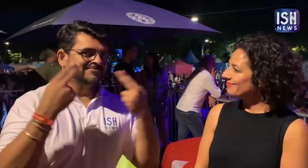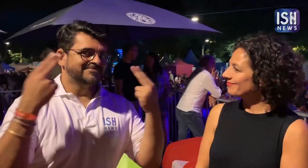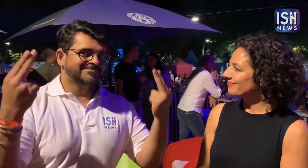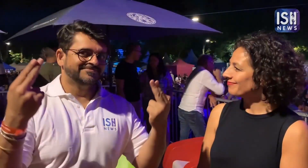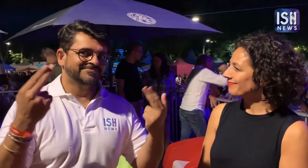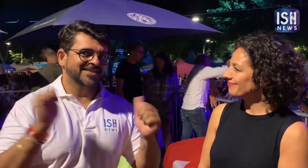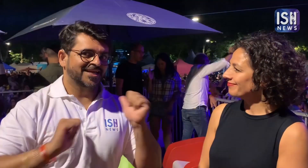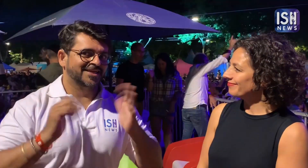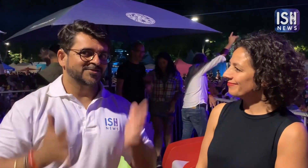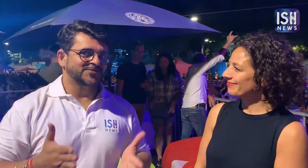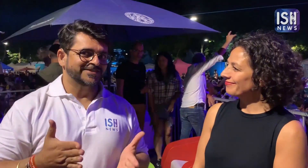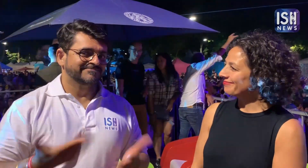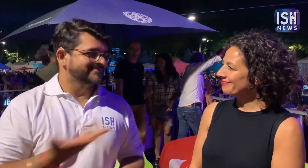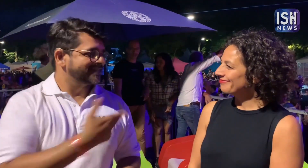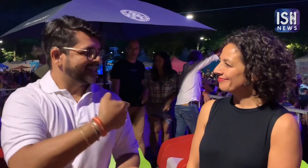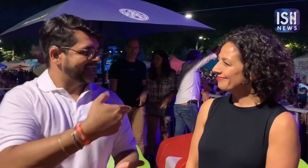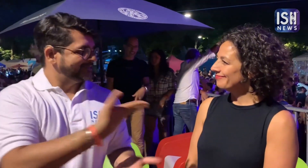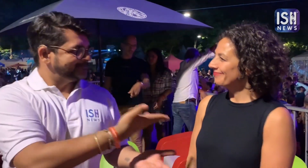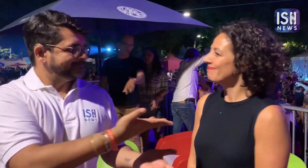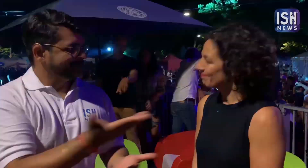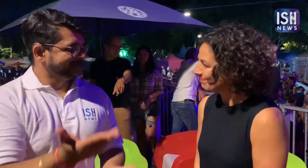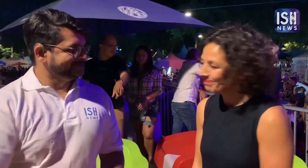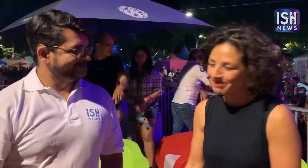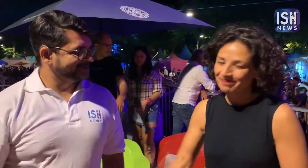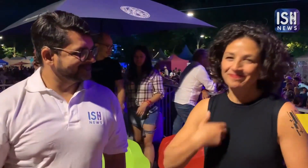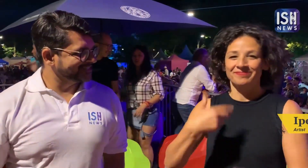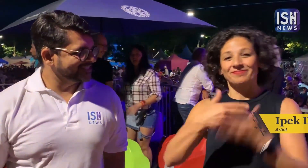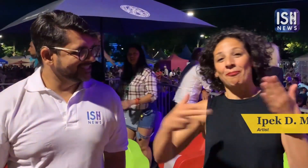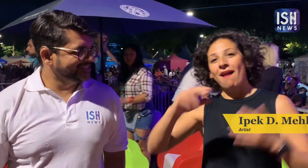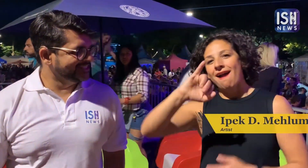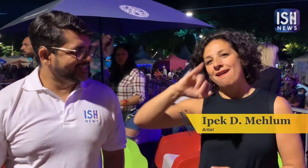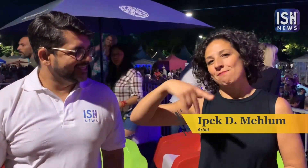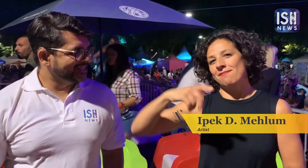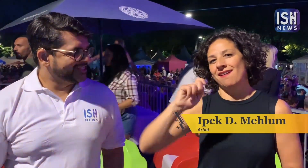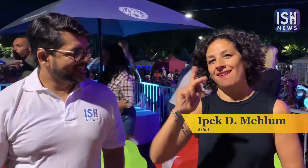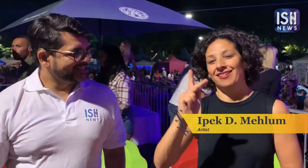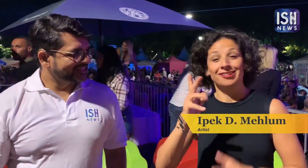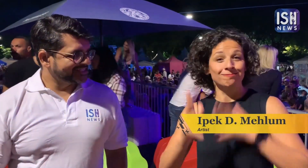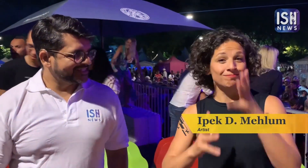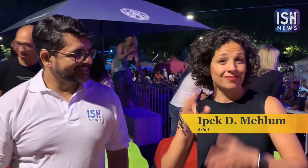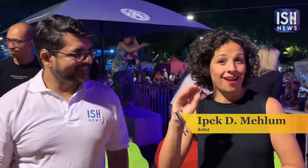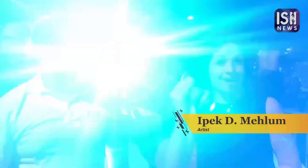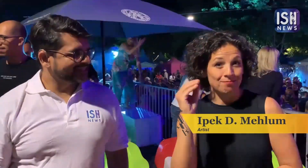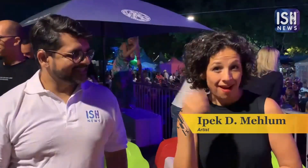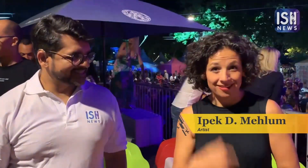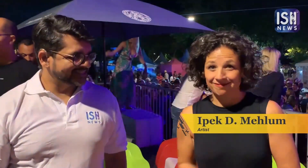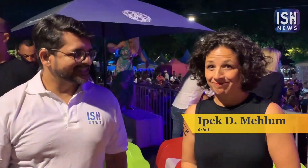She is a famous actress. What is your name? My name is Ipek Mehlum. This is my Sign name.